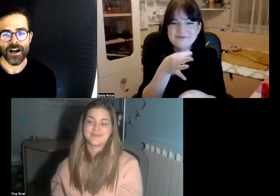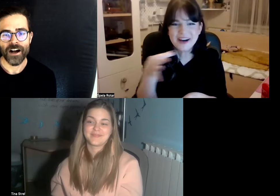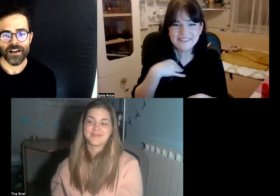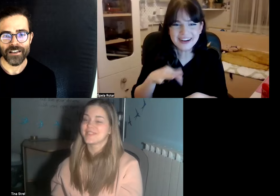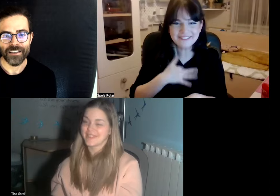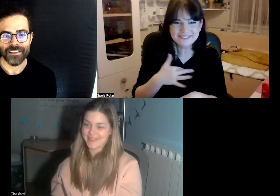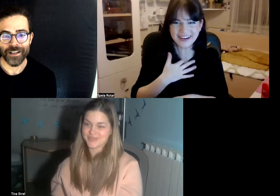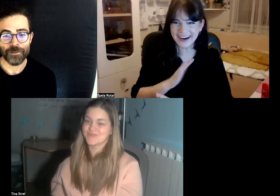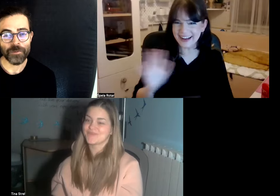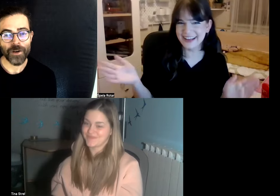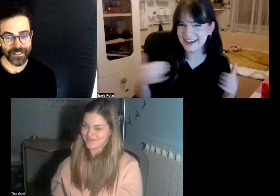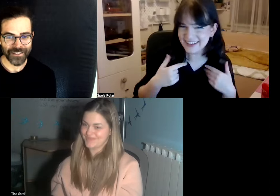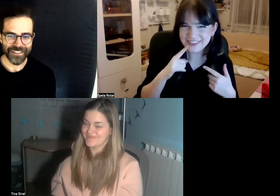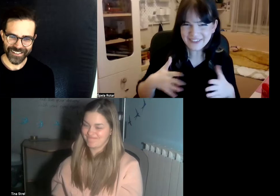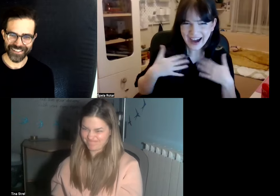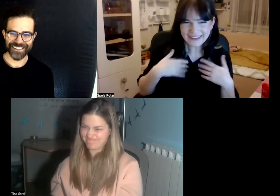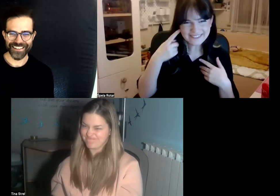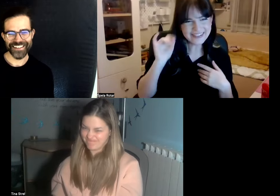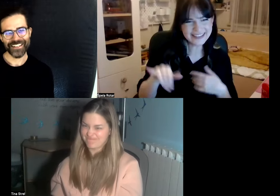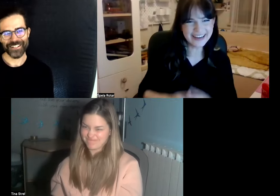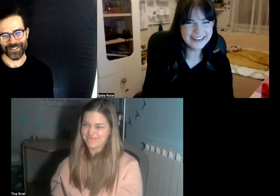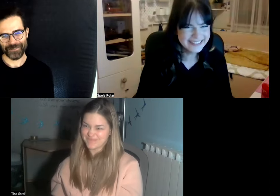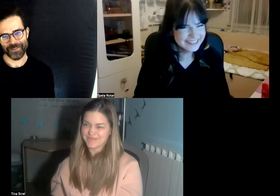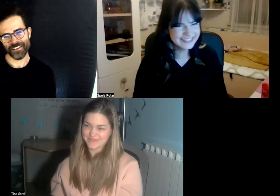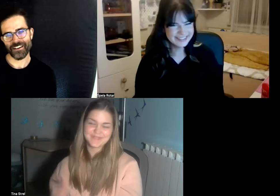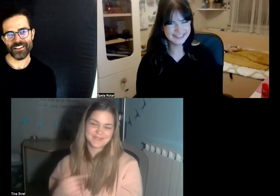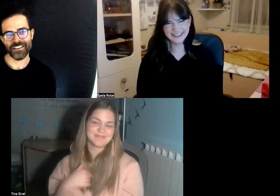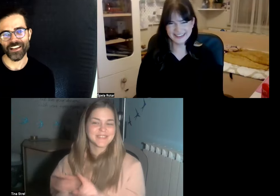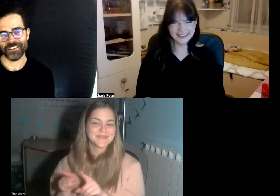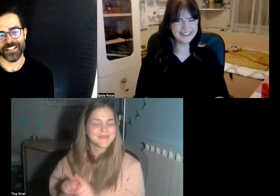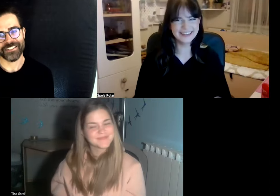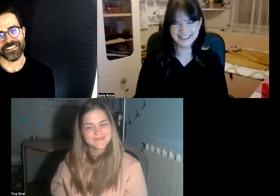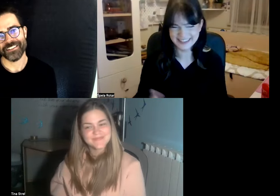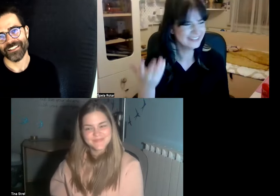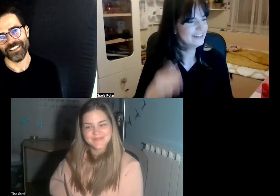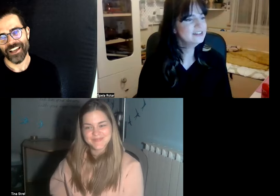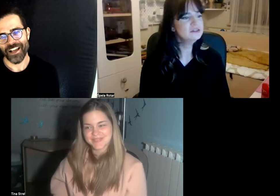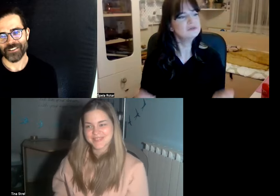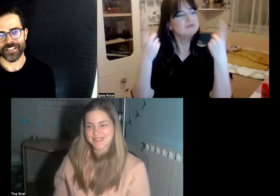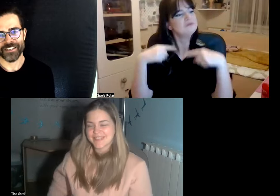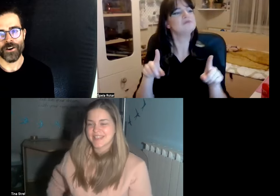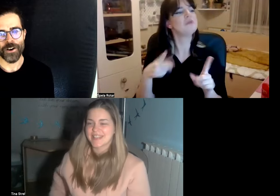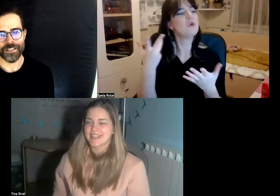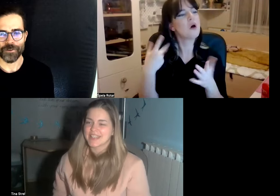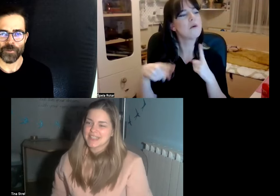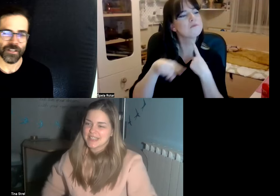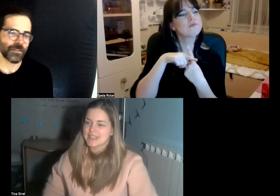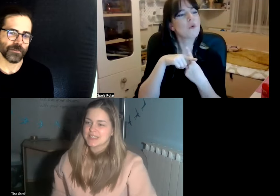I couldn't be bothered so to speak I I don't get I don't get annoyed or bothered